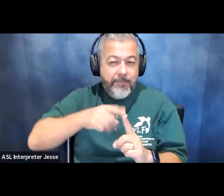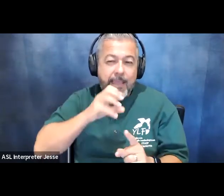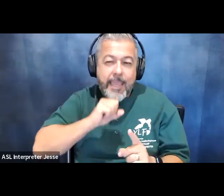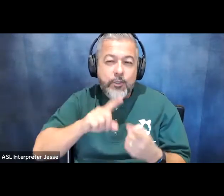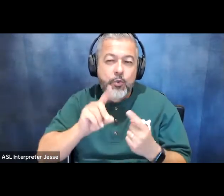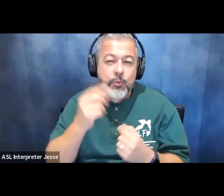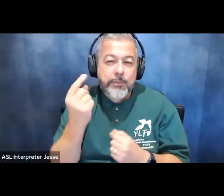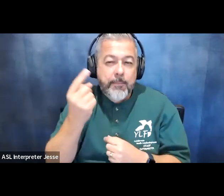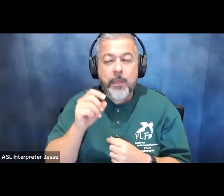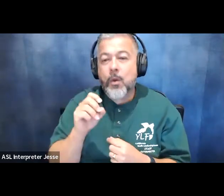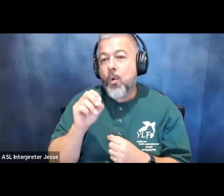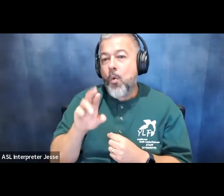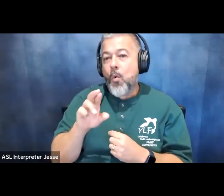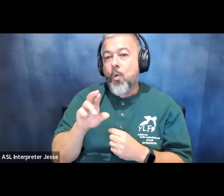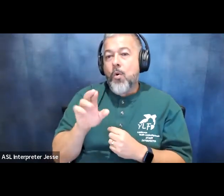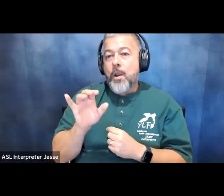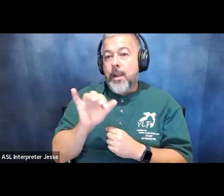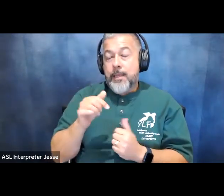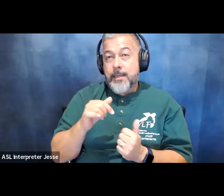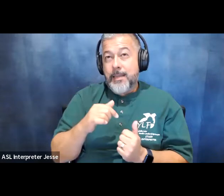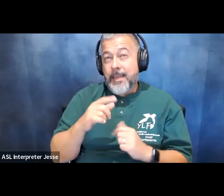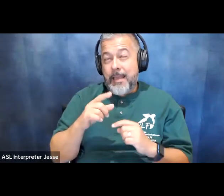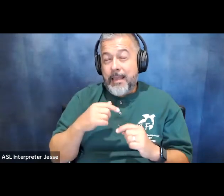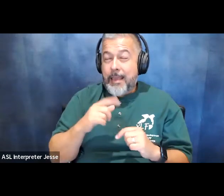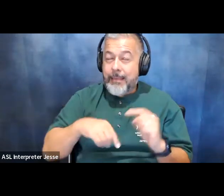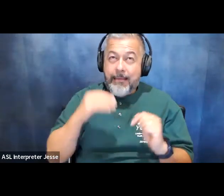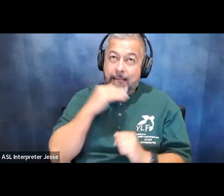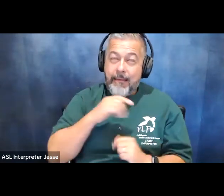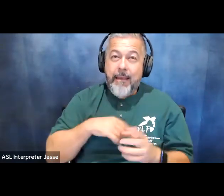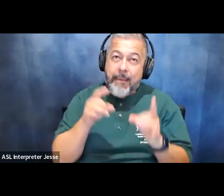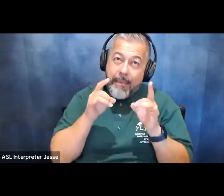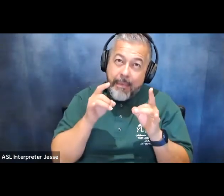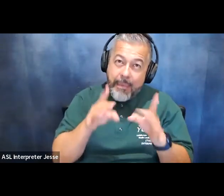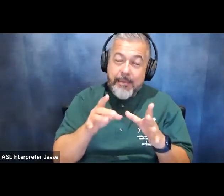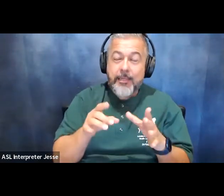or like personally i'm not gonna lie i hate the term emerging leader because i